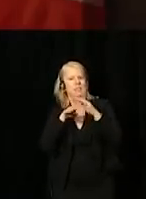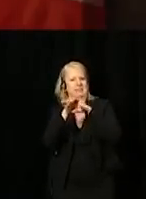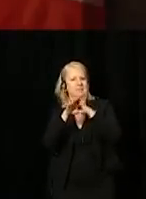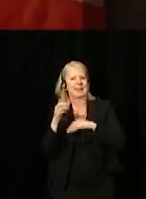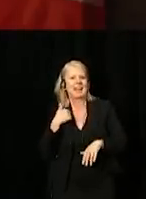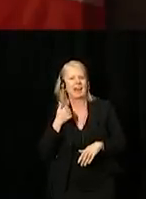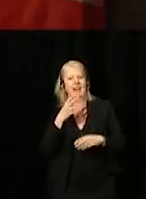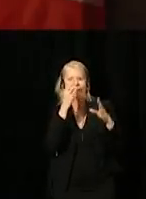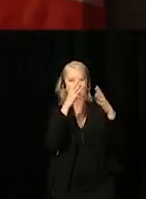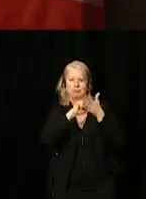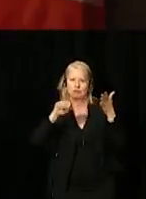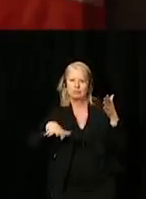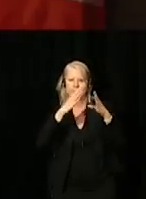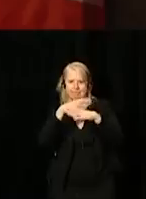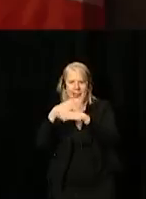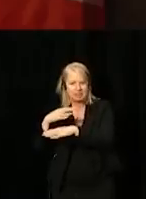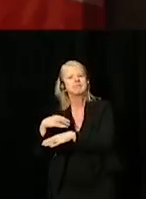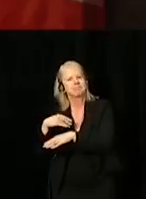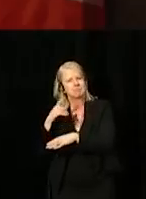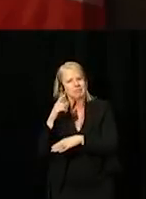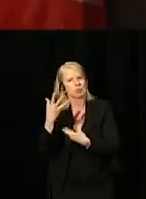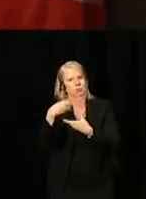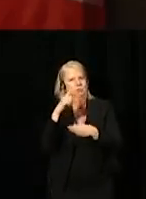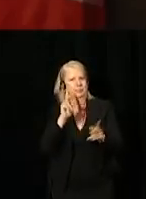and removing barriers to inclusion for persons with disabilities.